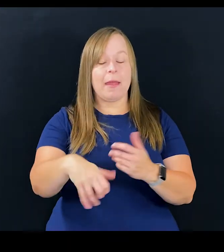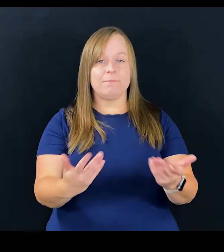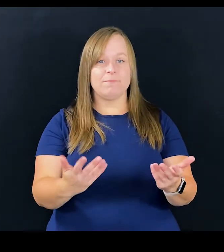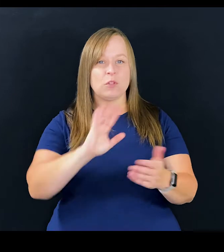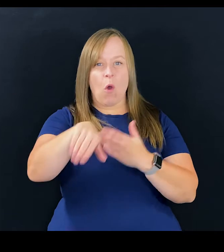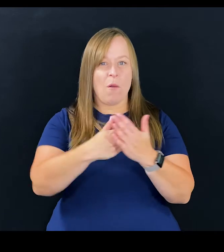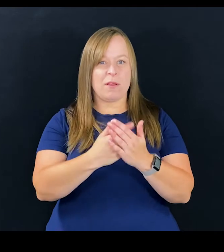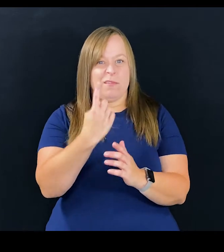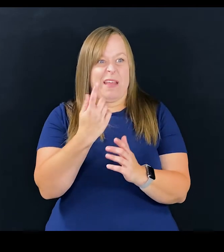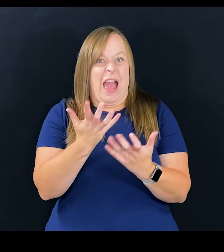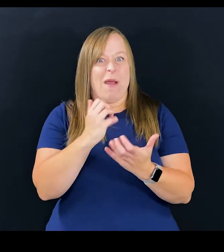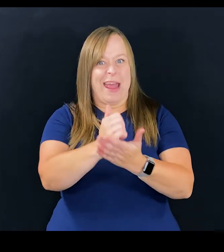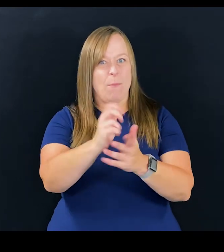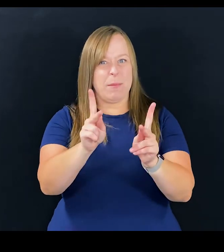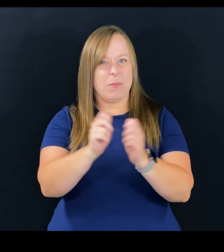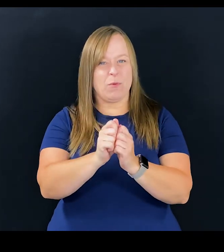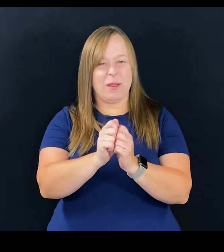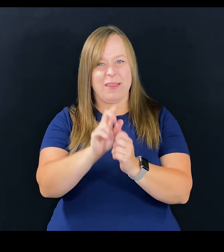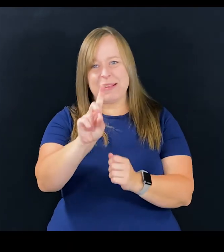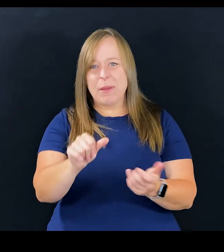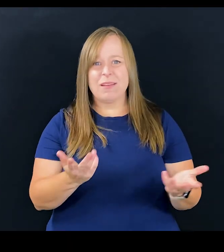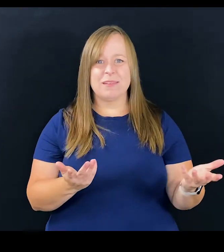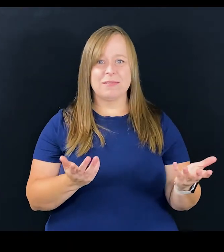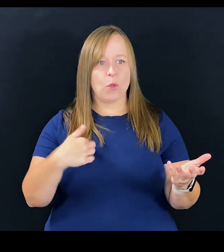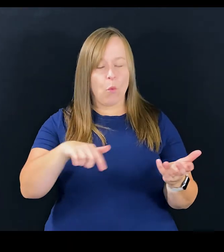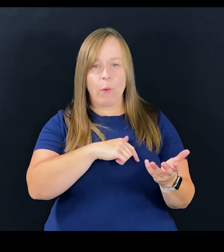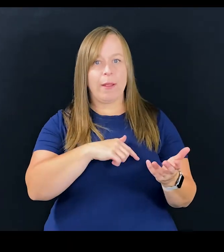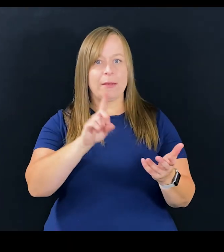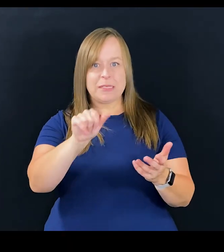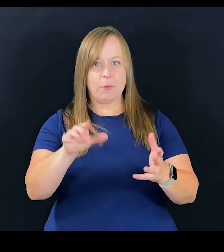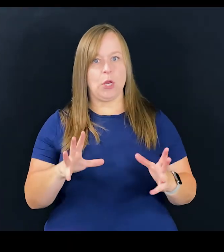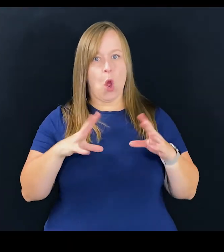And it's all because I wanna help other people with disabilities. We're a disability owned,